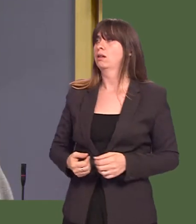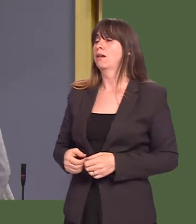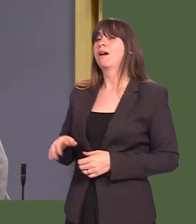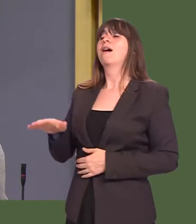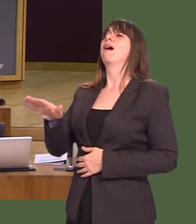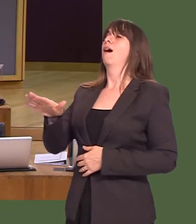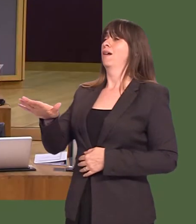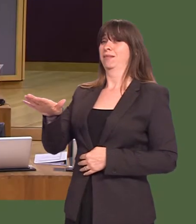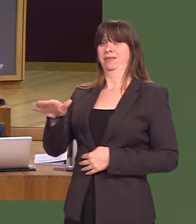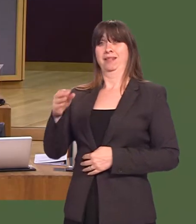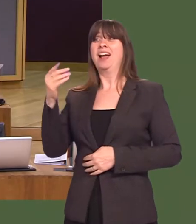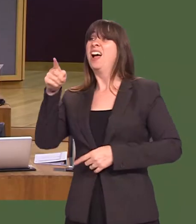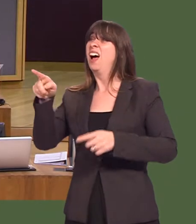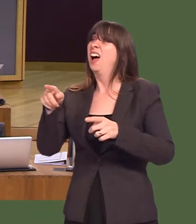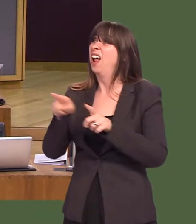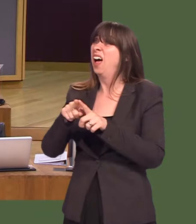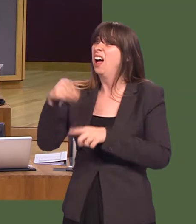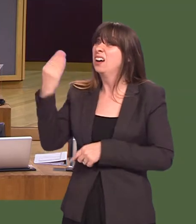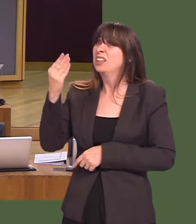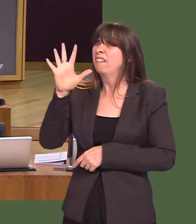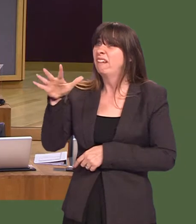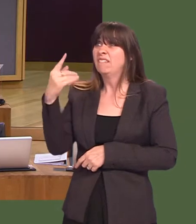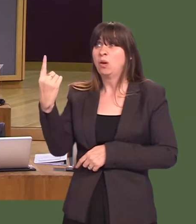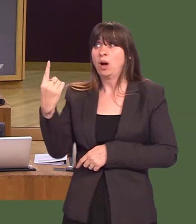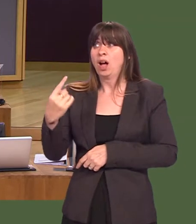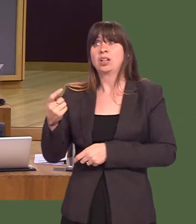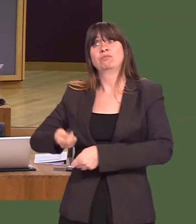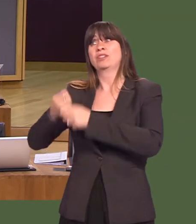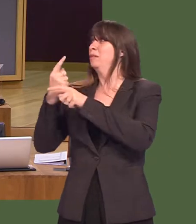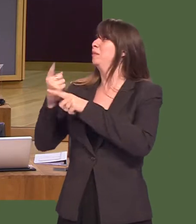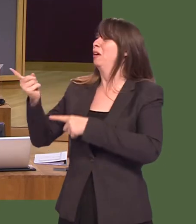Carwyn Jones: I see that 1951 has dawned in the corner over there.